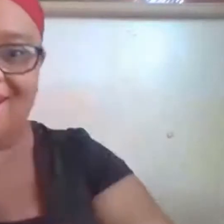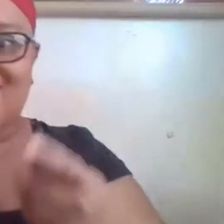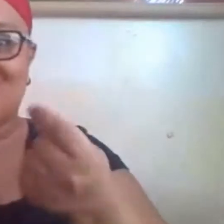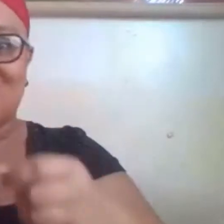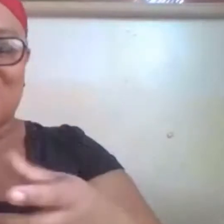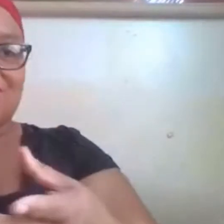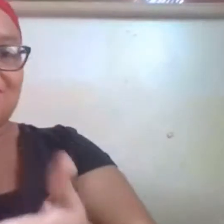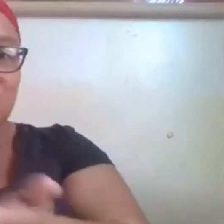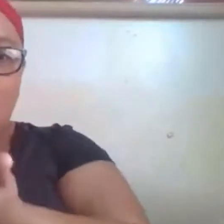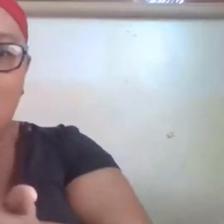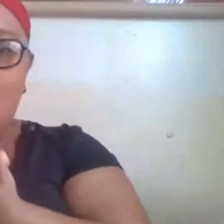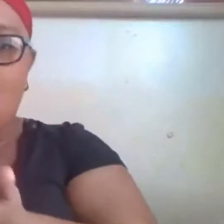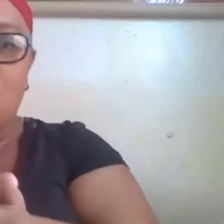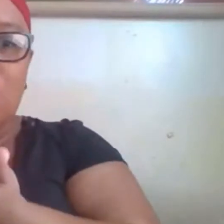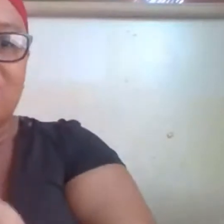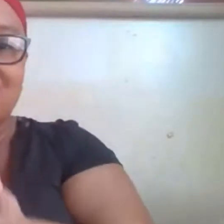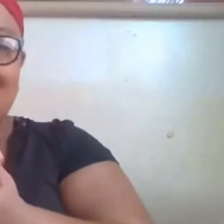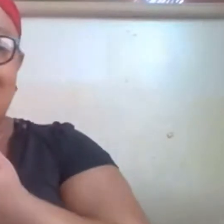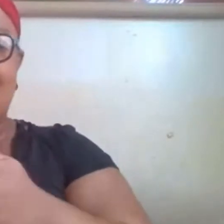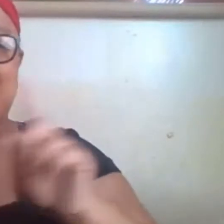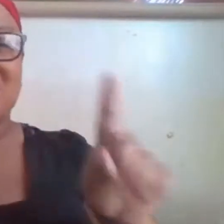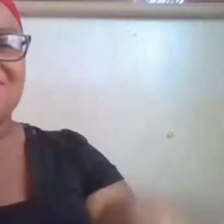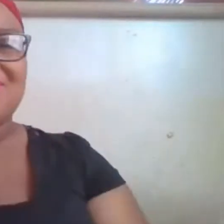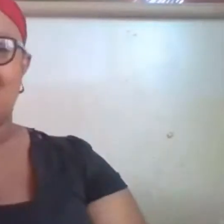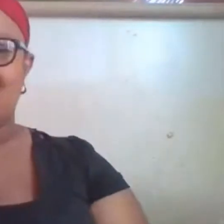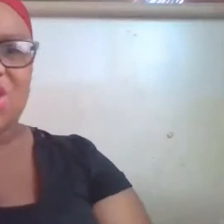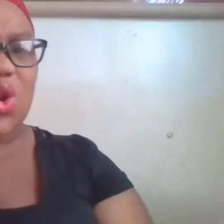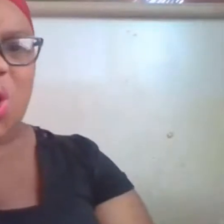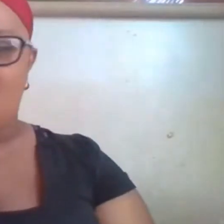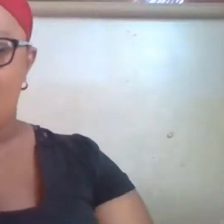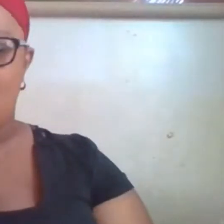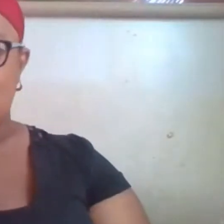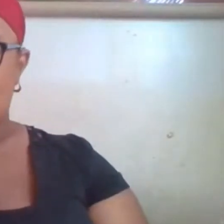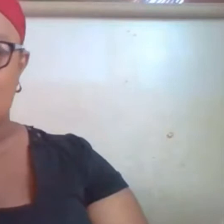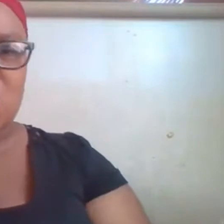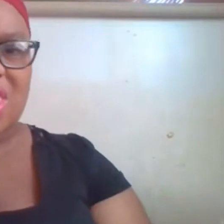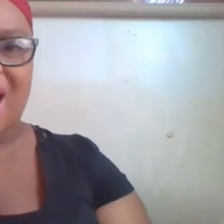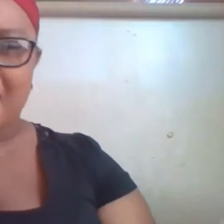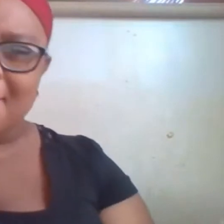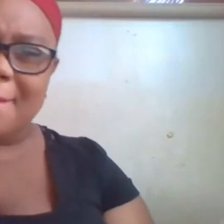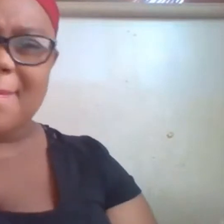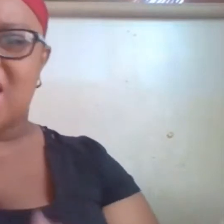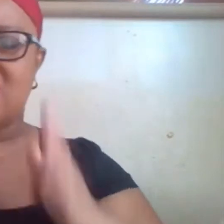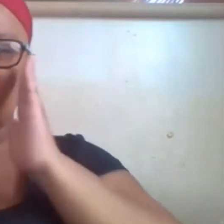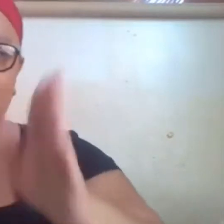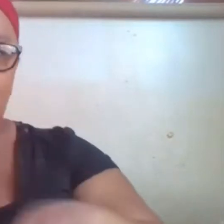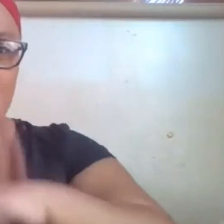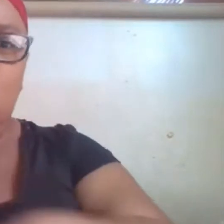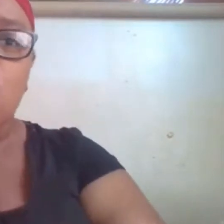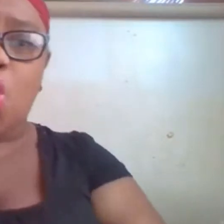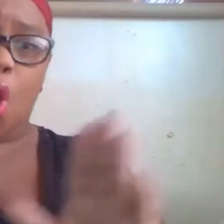trying to do whatever they can to earn an income yes but also making sure that they